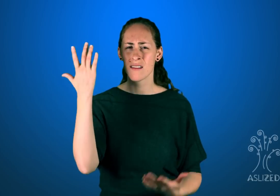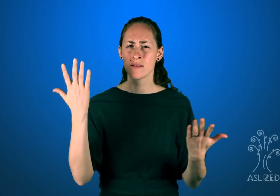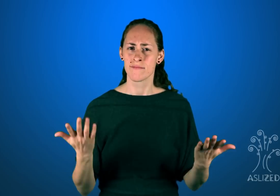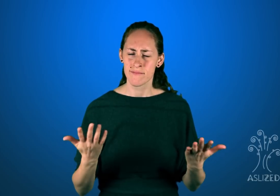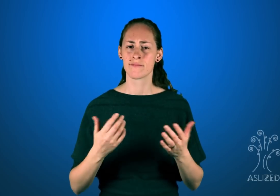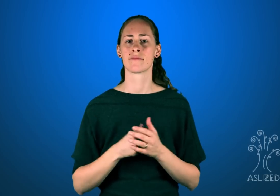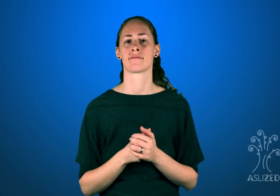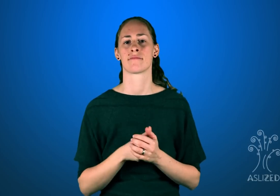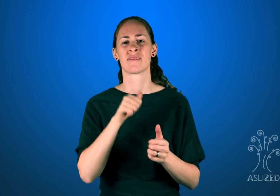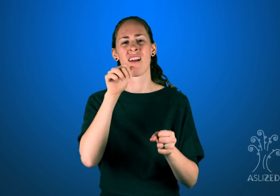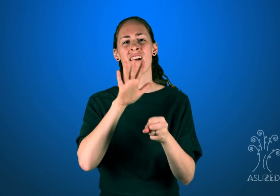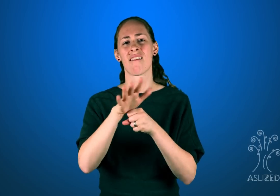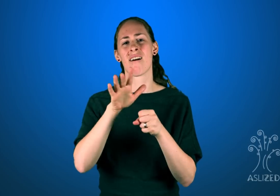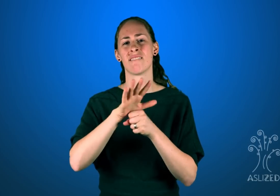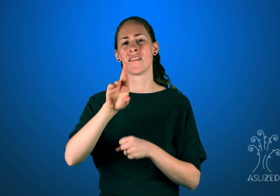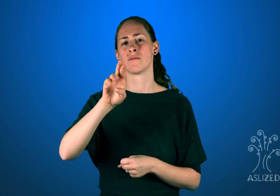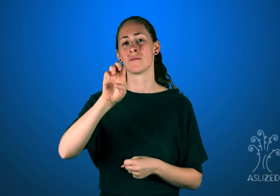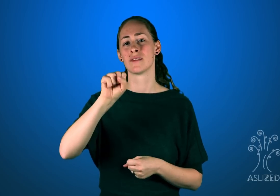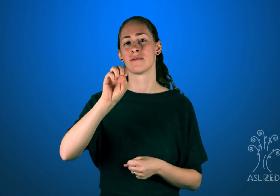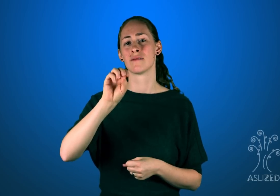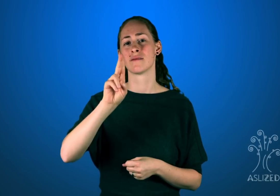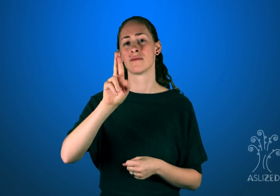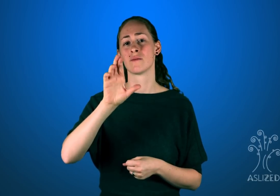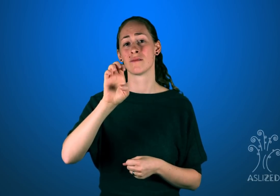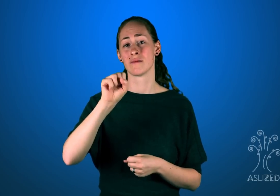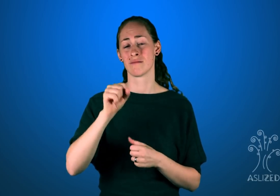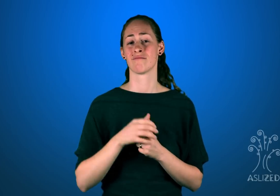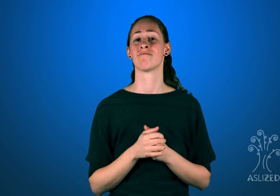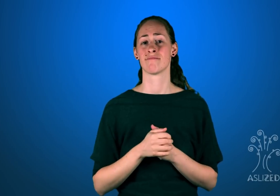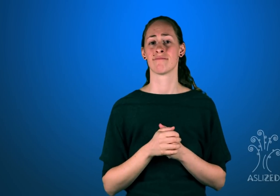The reason for their experience in these countries is that there are not enough resources. There is not enough